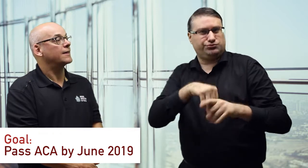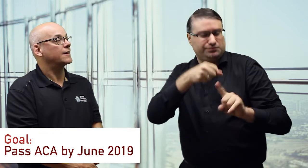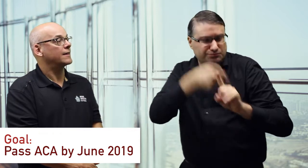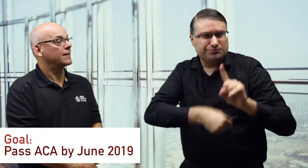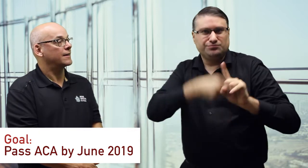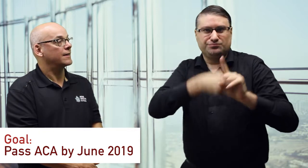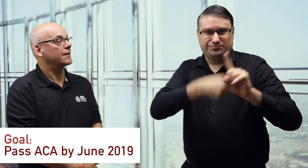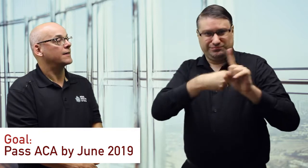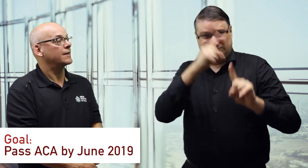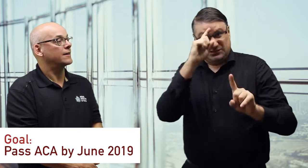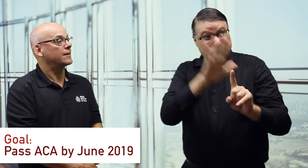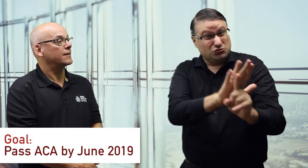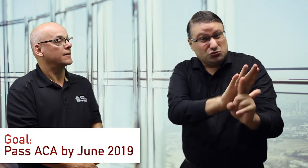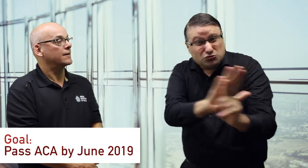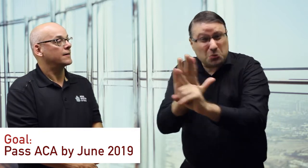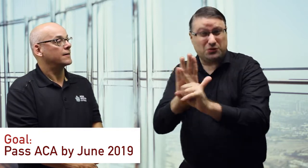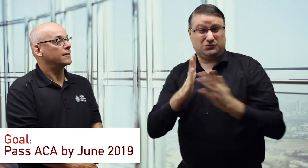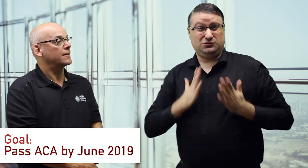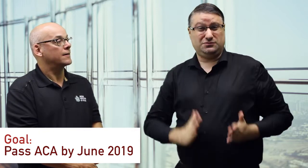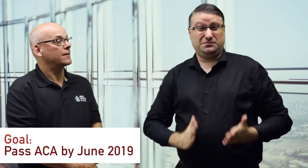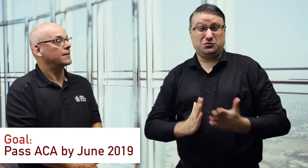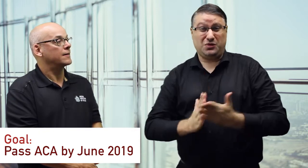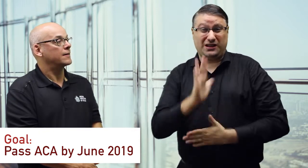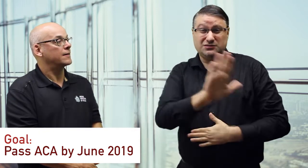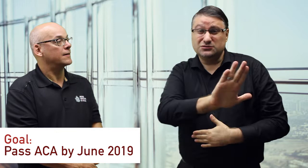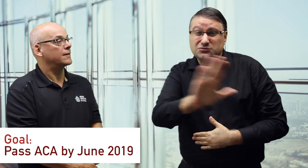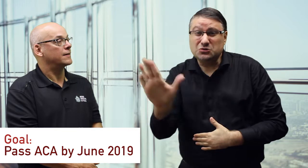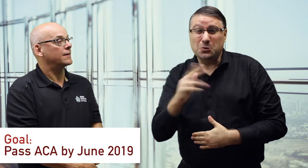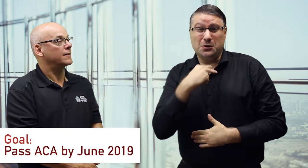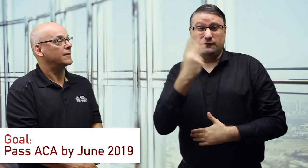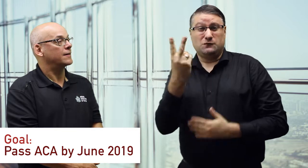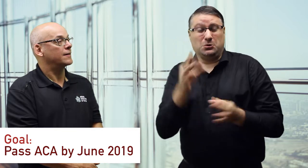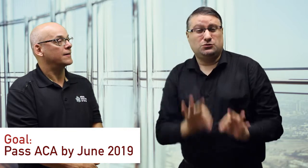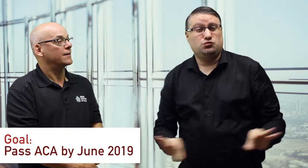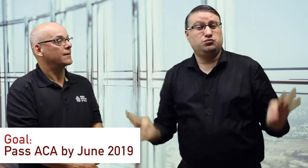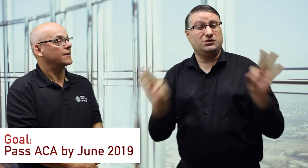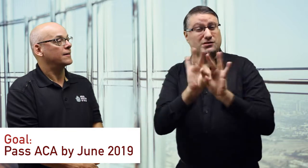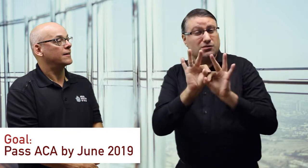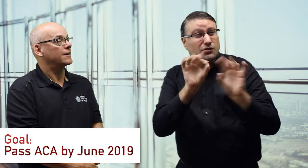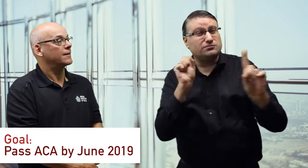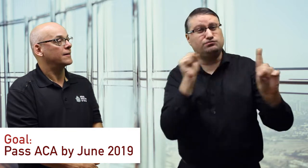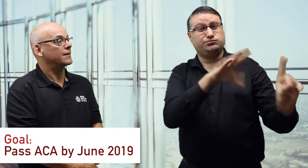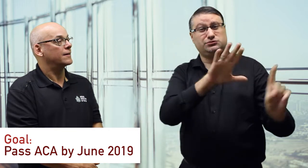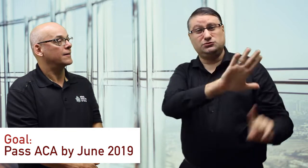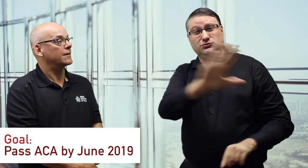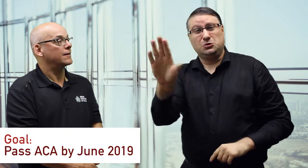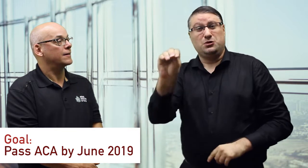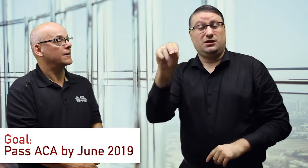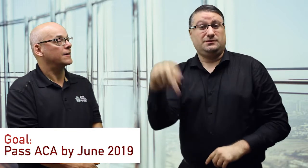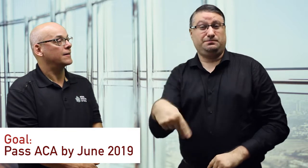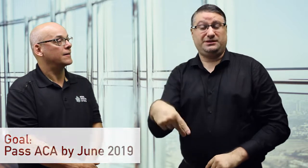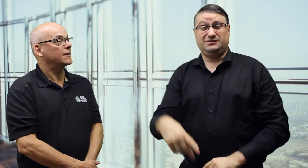the advocacy for your human rights. Your voices are very important. Let your MPs know.